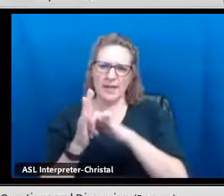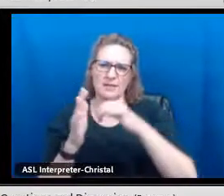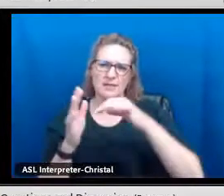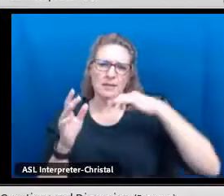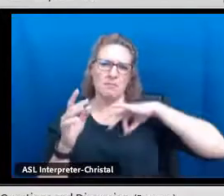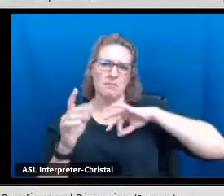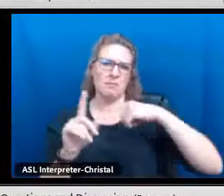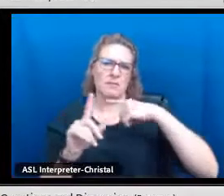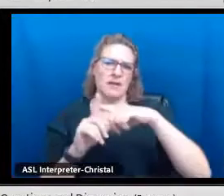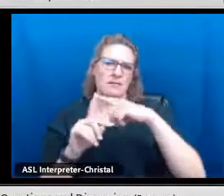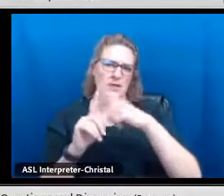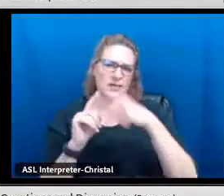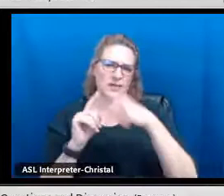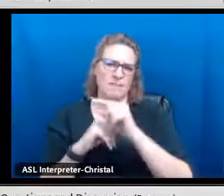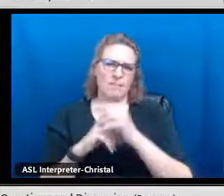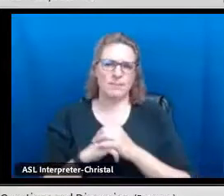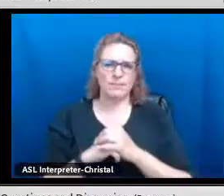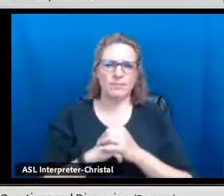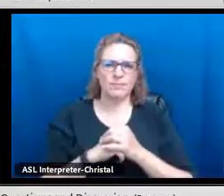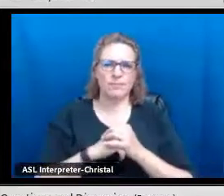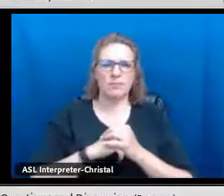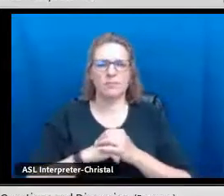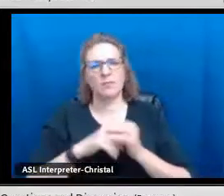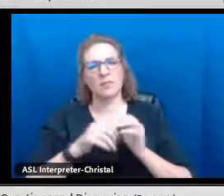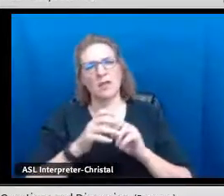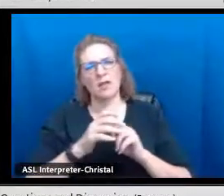from students or what are you hearing?